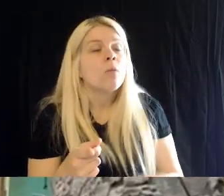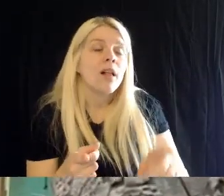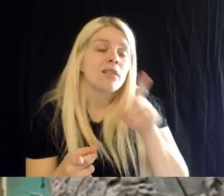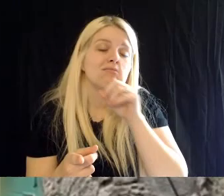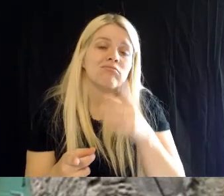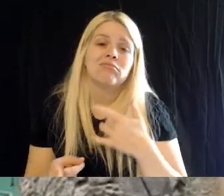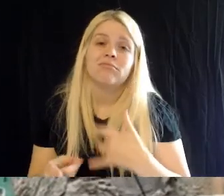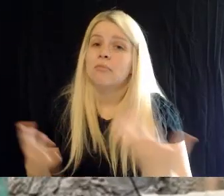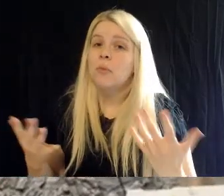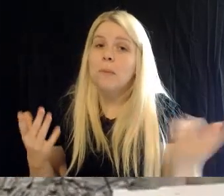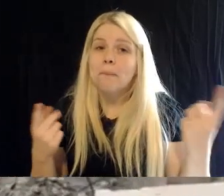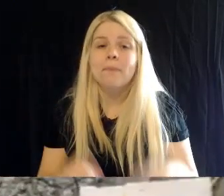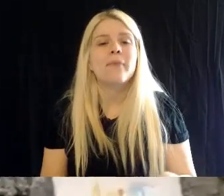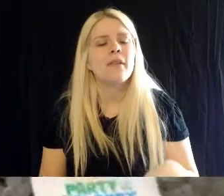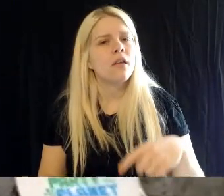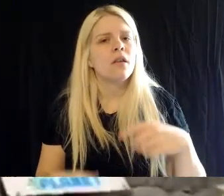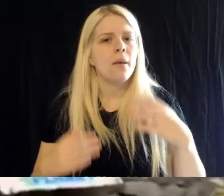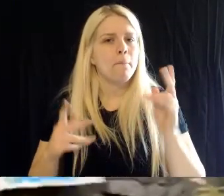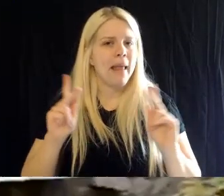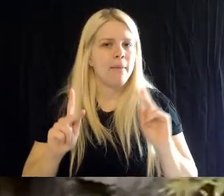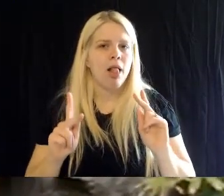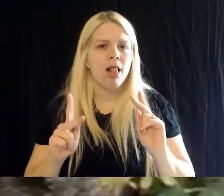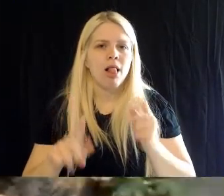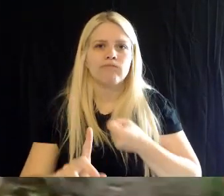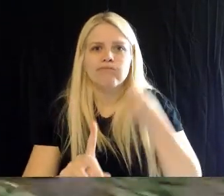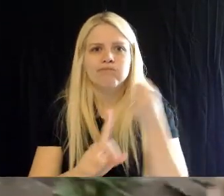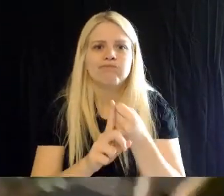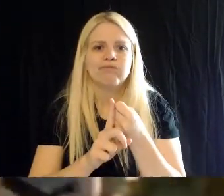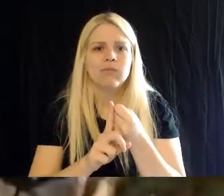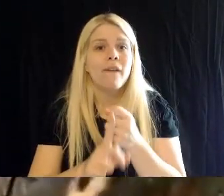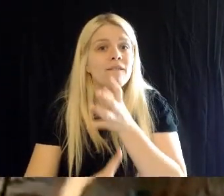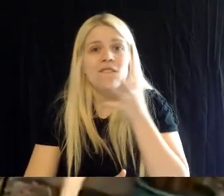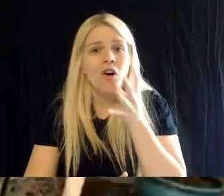People need places to farm, and unfortunately with a lot of the